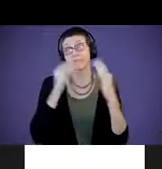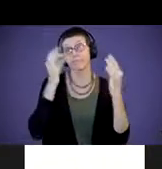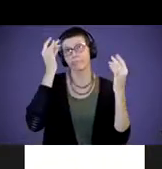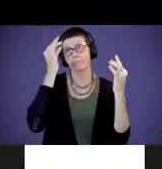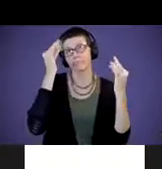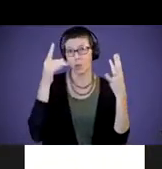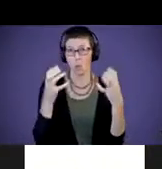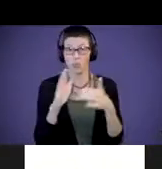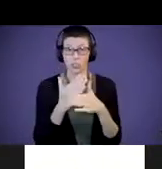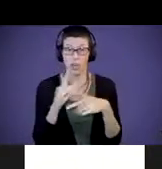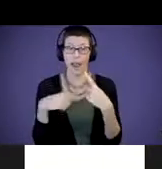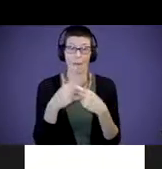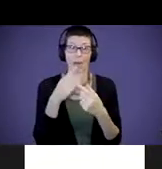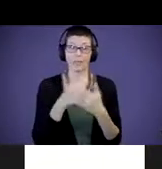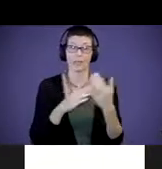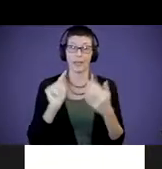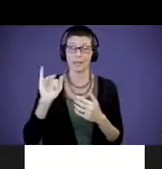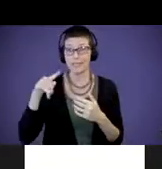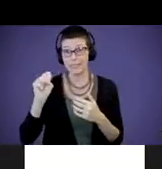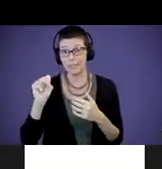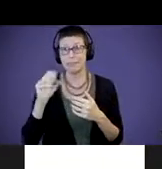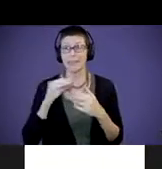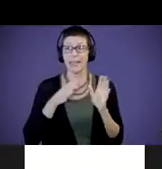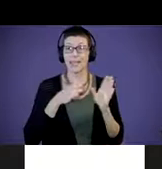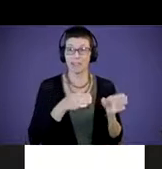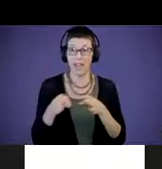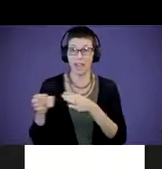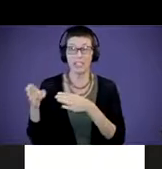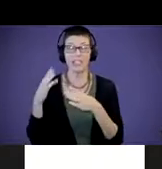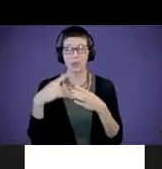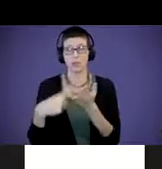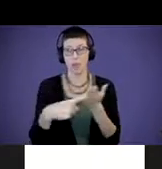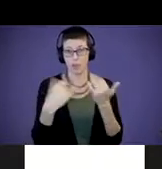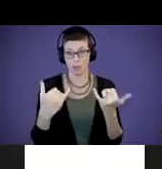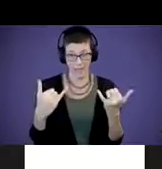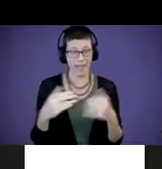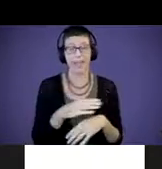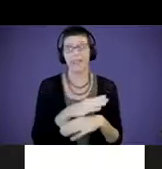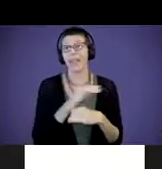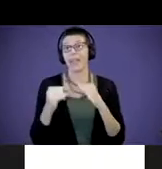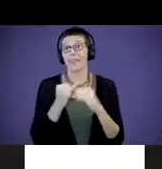about some of these tips and strategies we're going to talk about today. And then at the end of it, we're going to turn those slides off